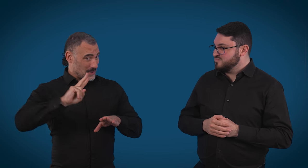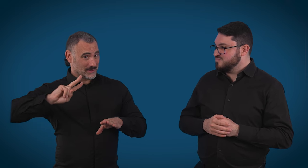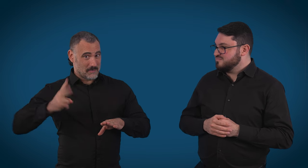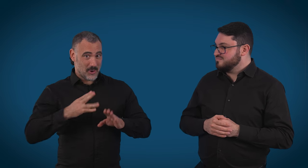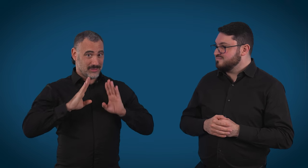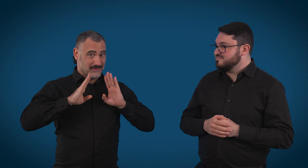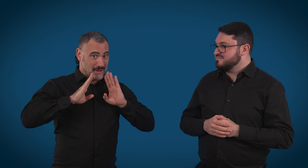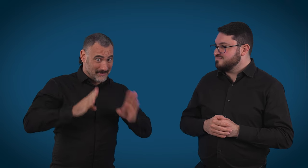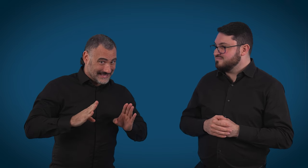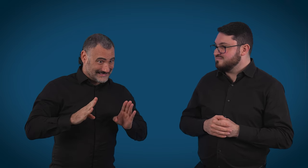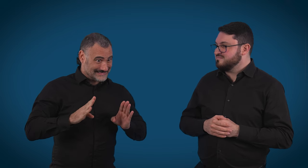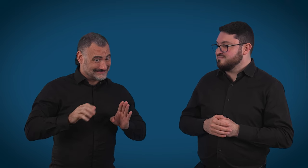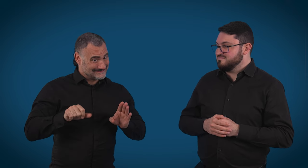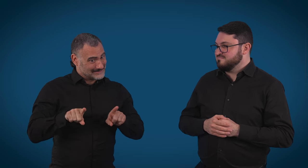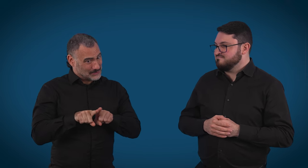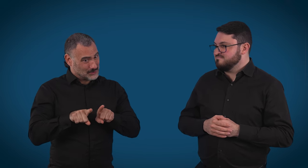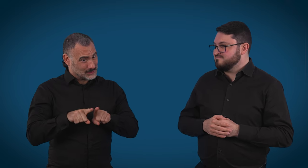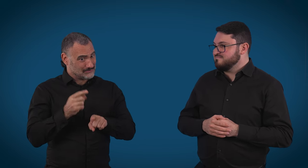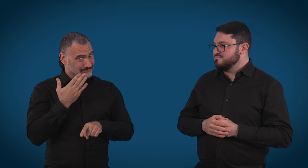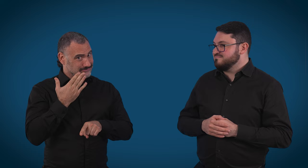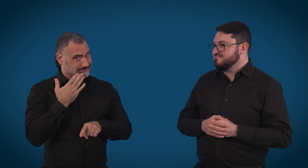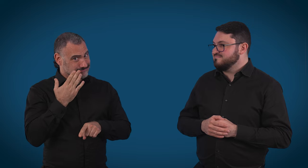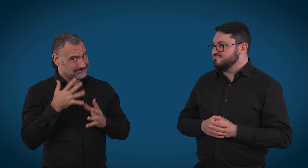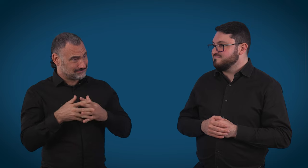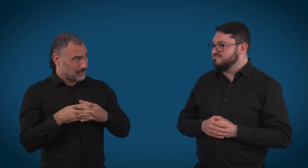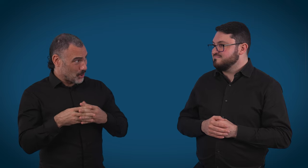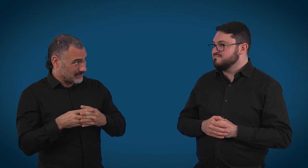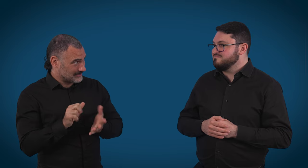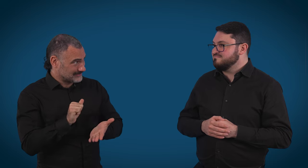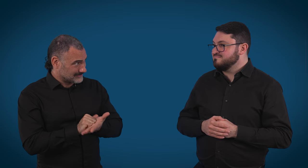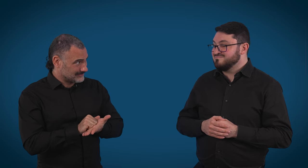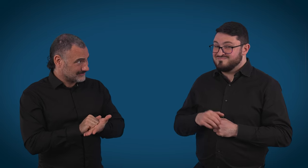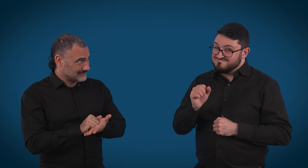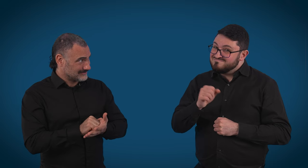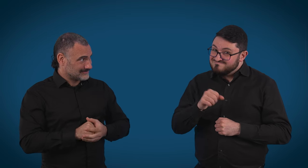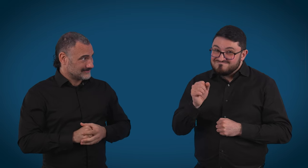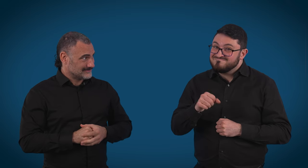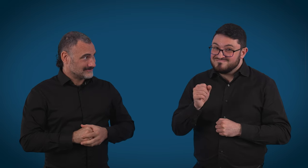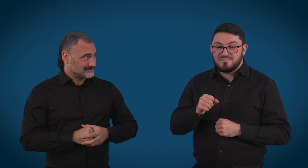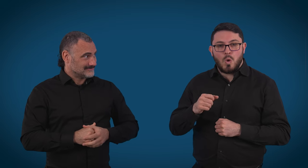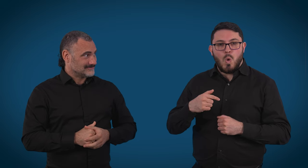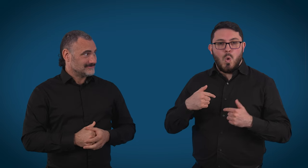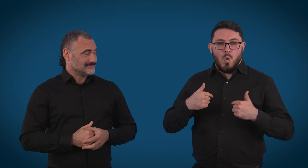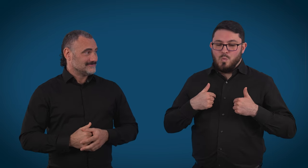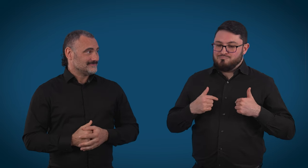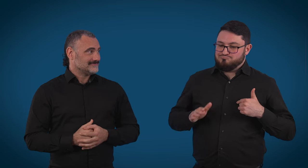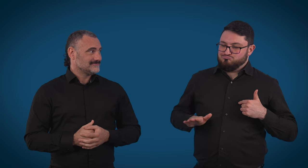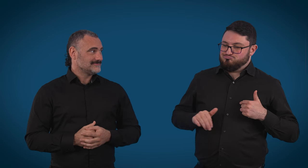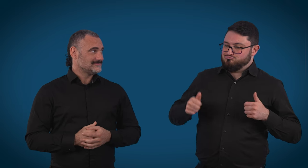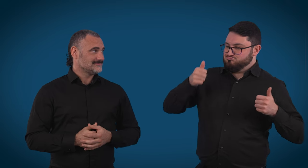being incredibly interesting to the most boring job ever, sitting on hold for hours.